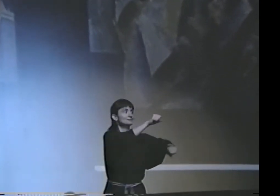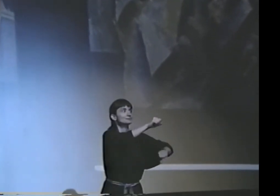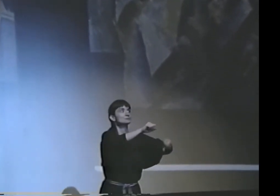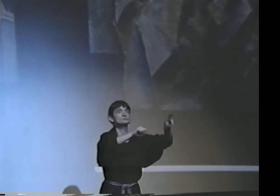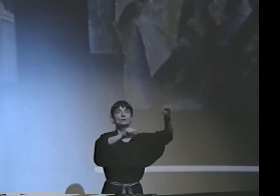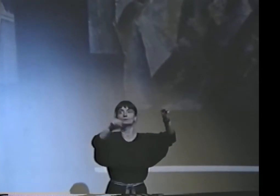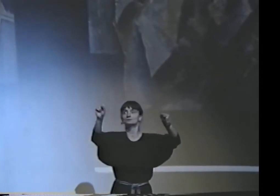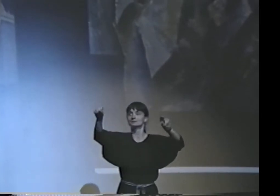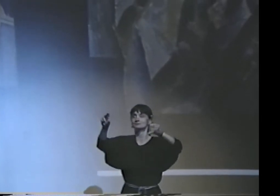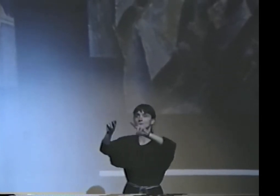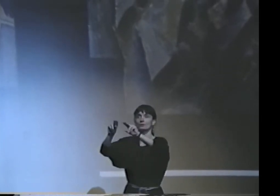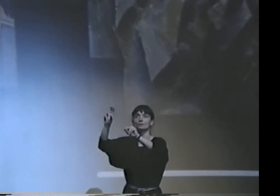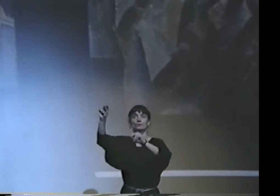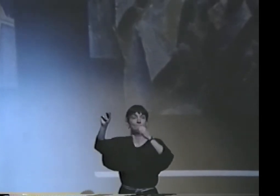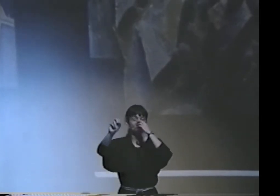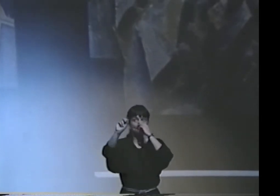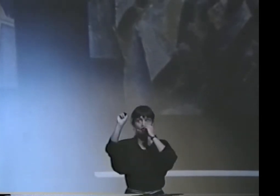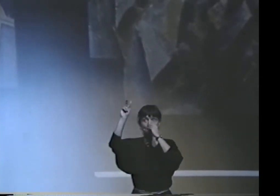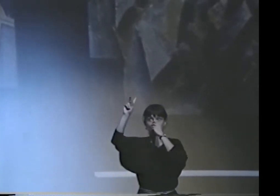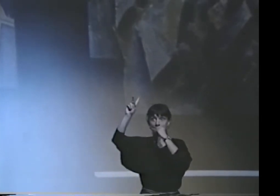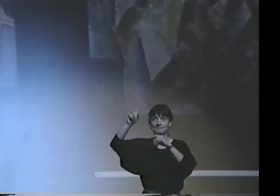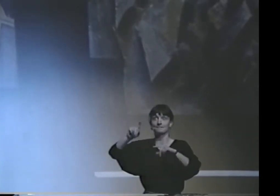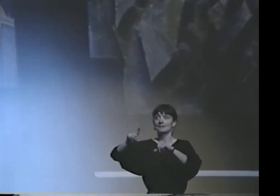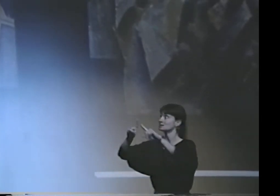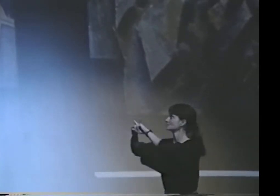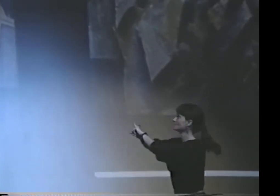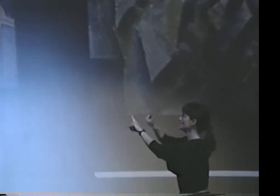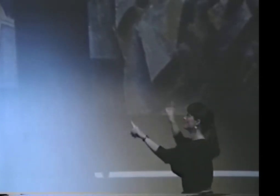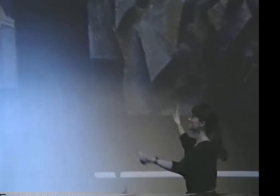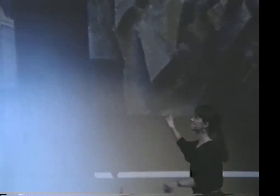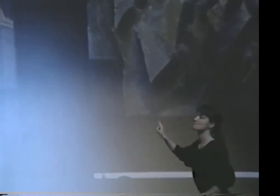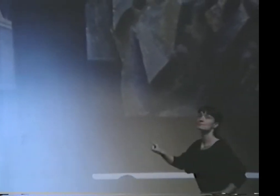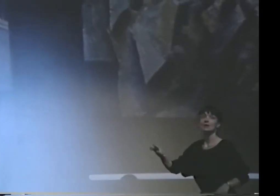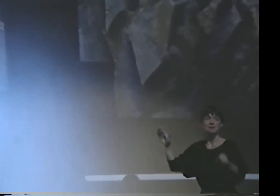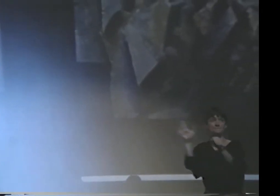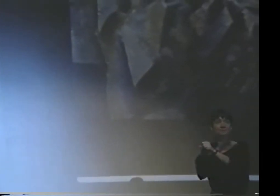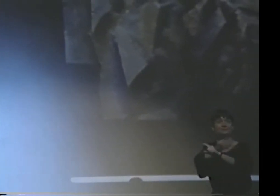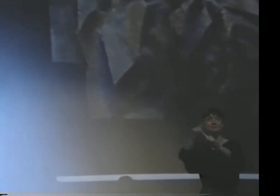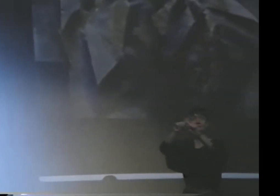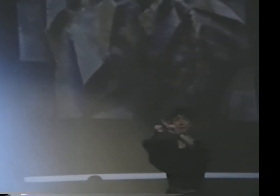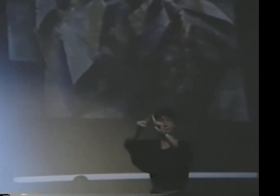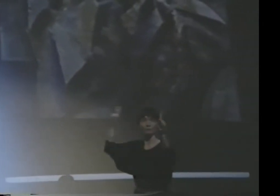NOs AND YESes ALL THROUGH THE HOUSE. OK.